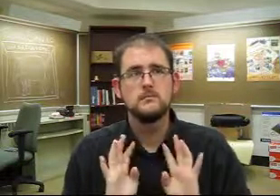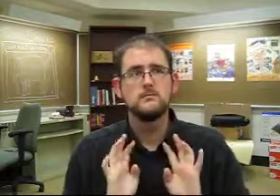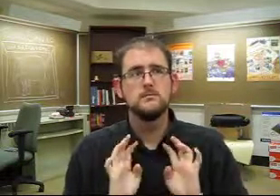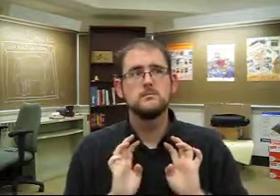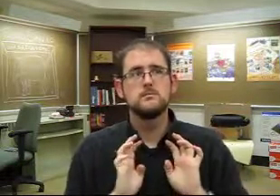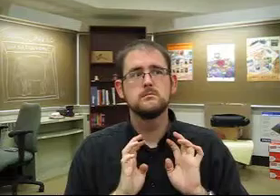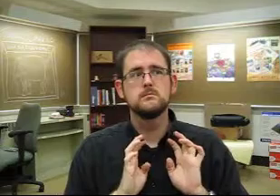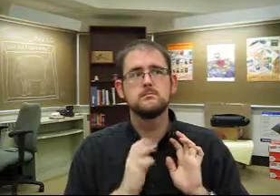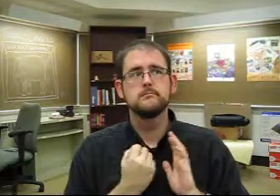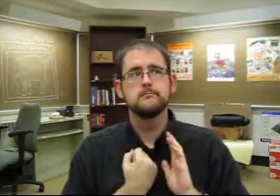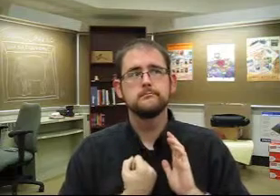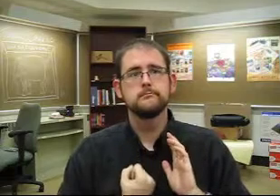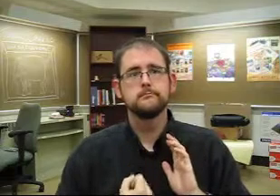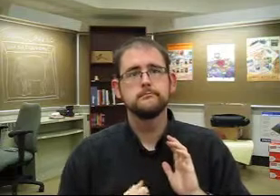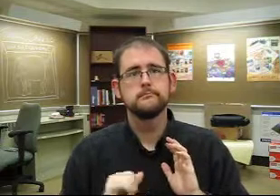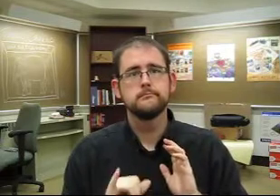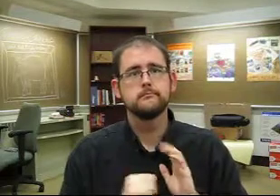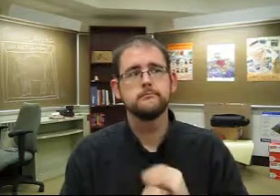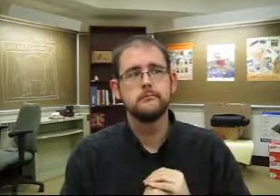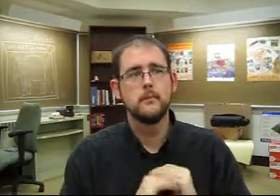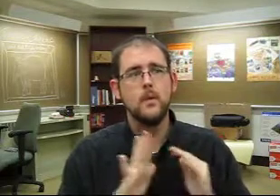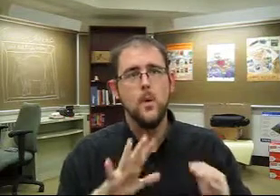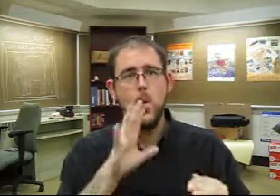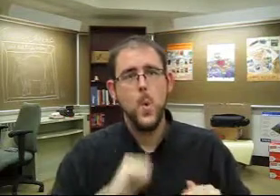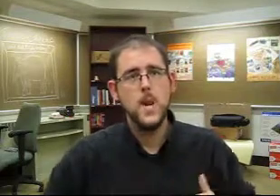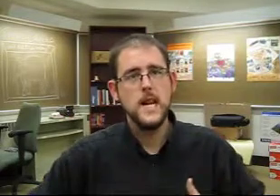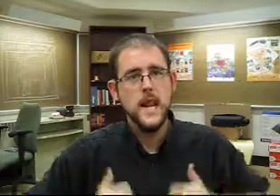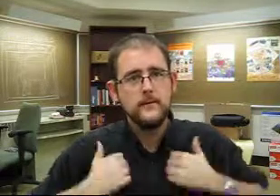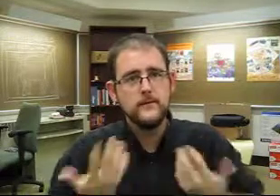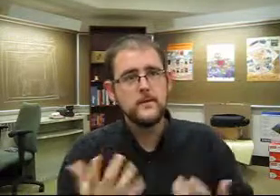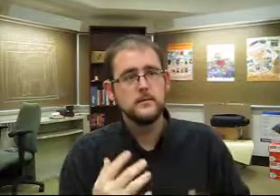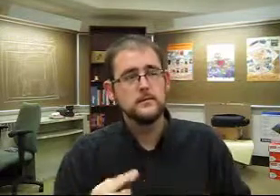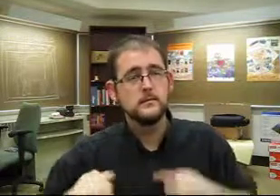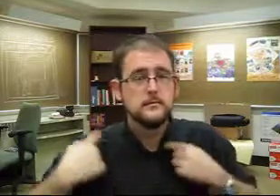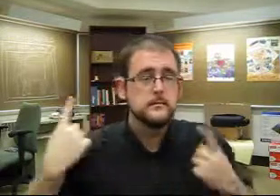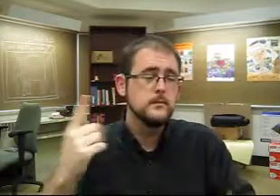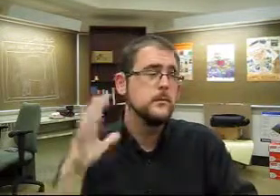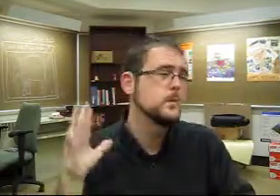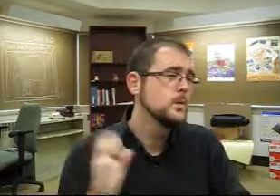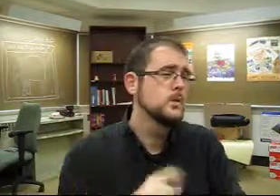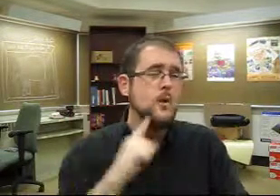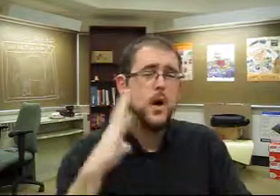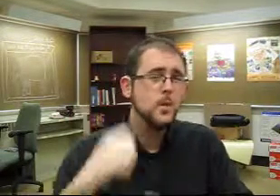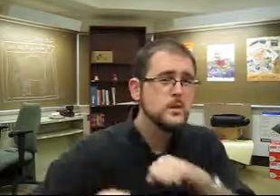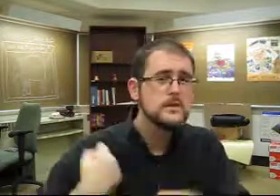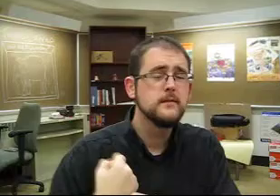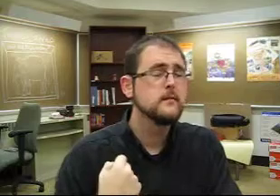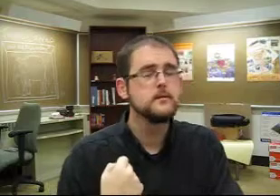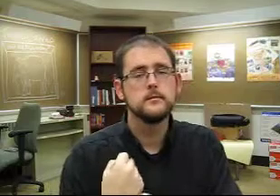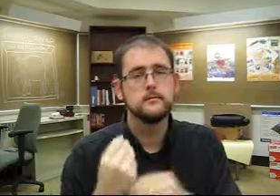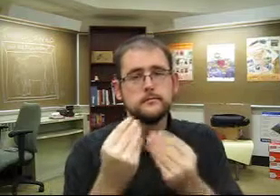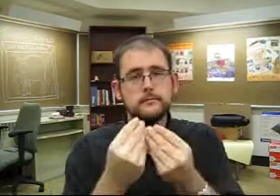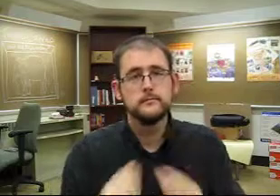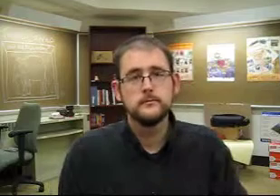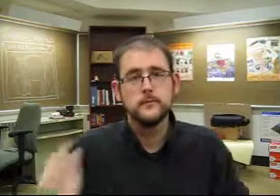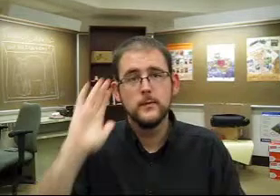The village doesn't take it well -- they see the end of a way of life